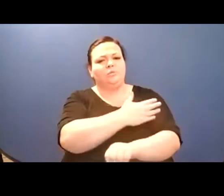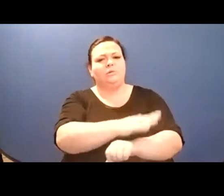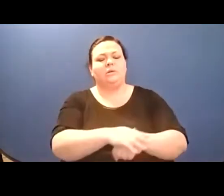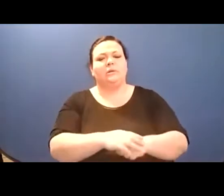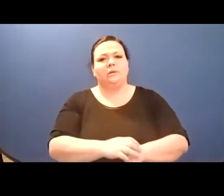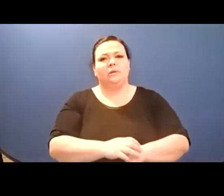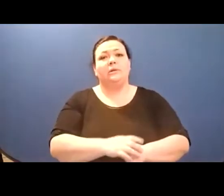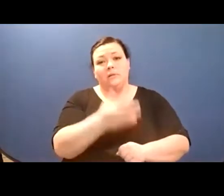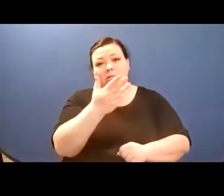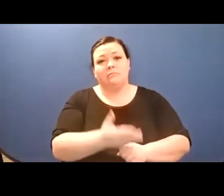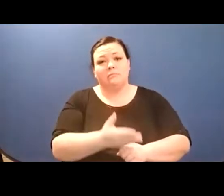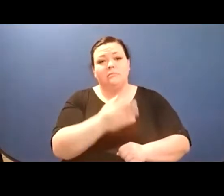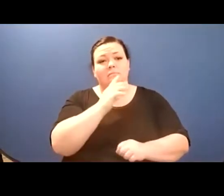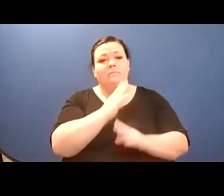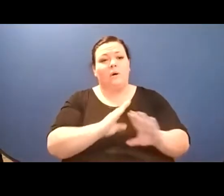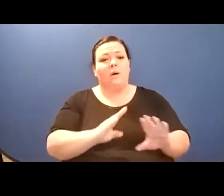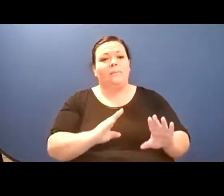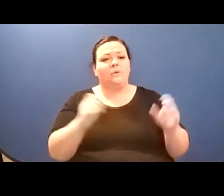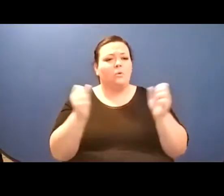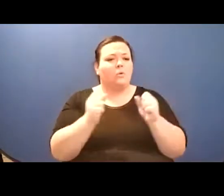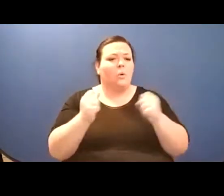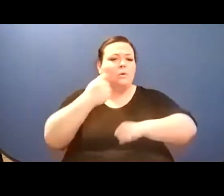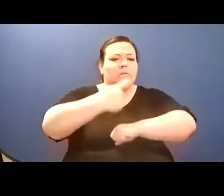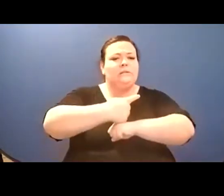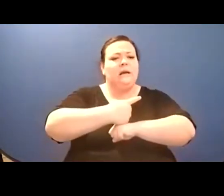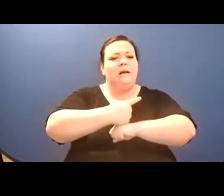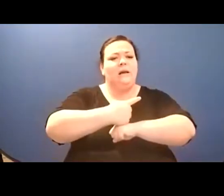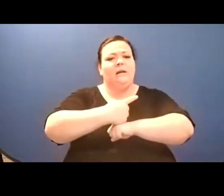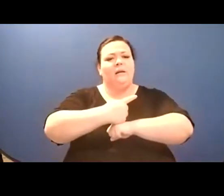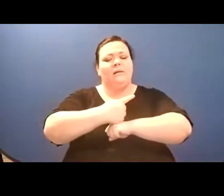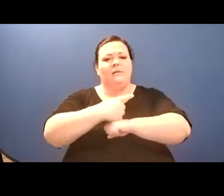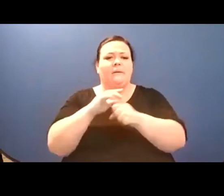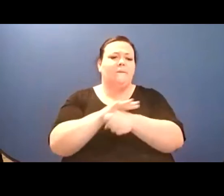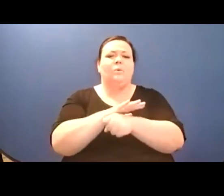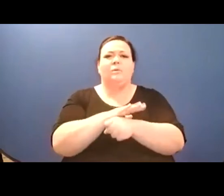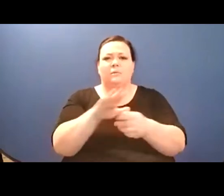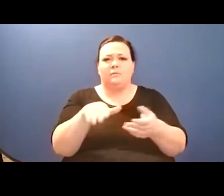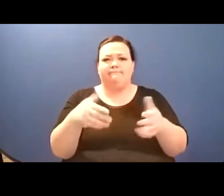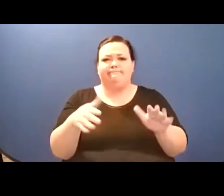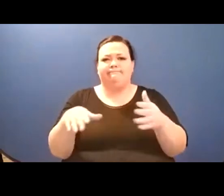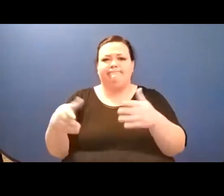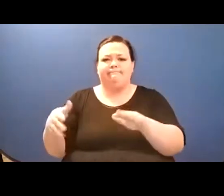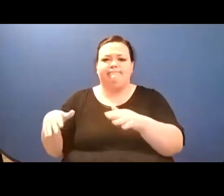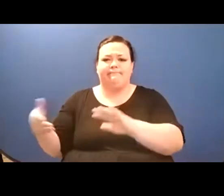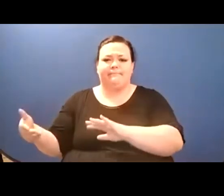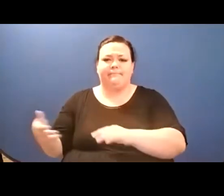Meanwhile you would not eat the turnip./ Meanwhile you sat on a tuffet./ Meanwhile